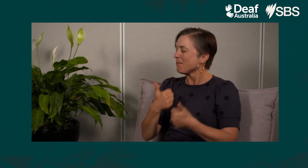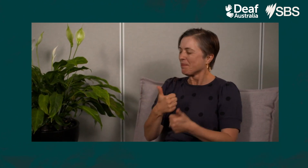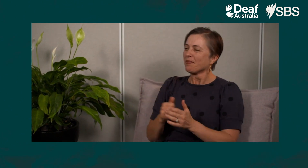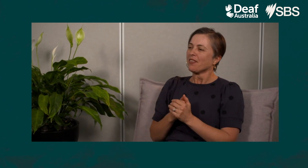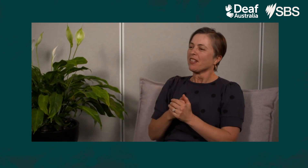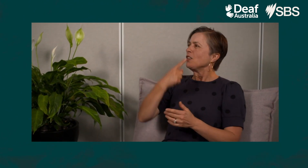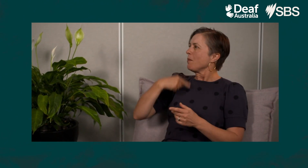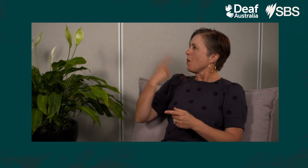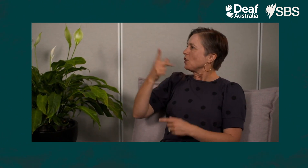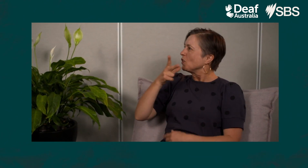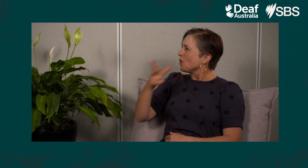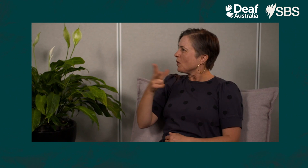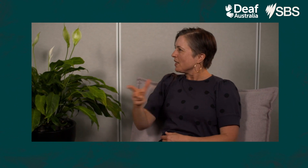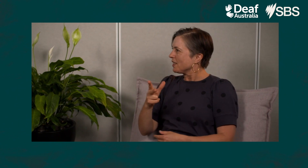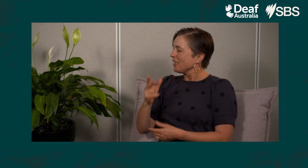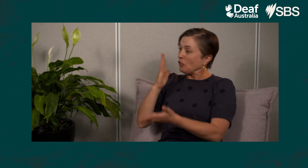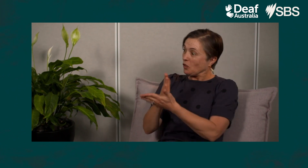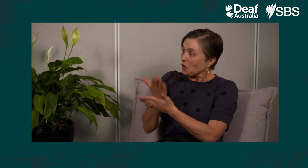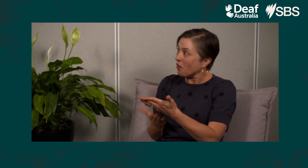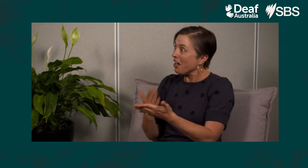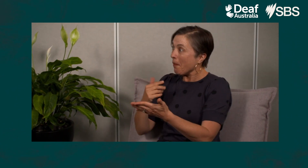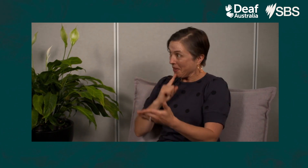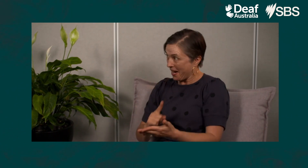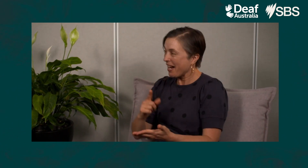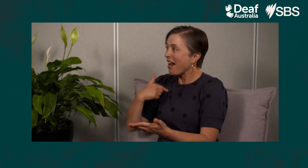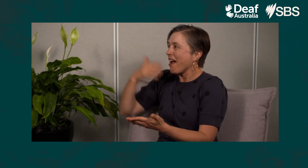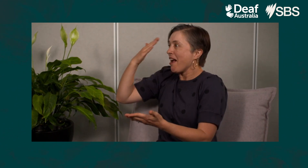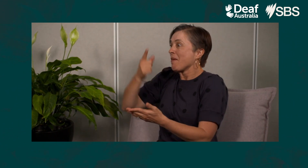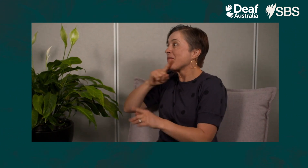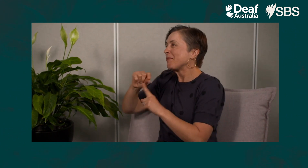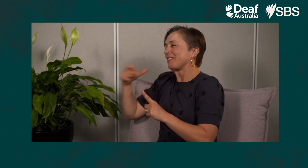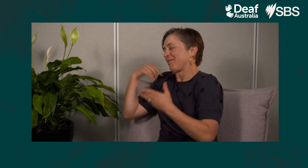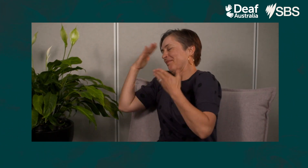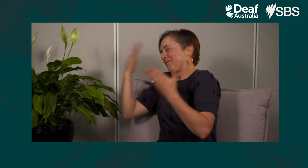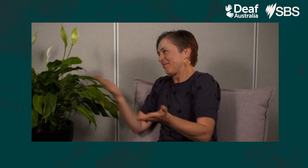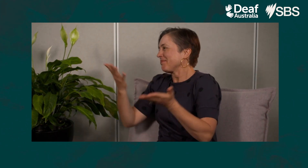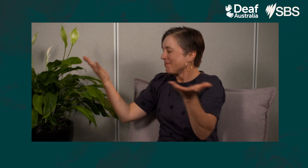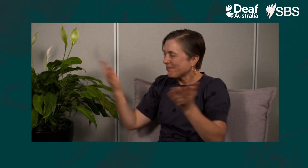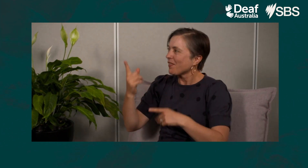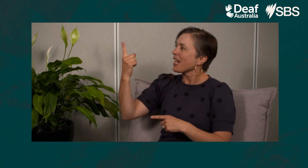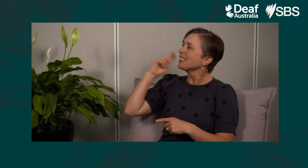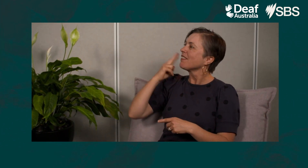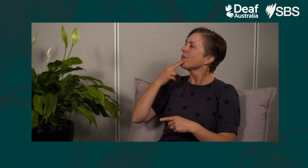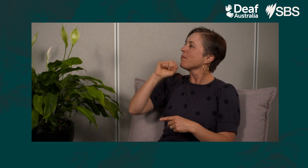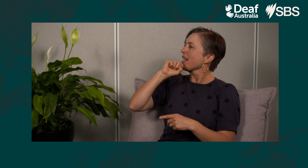and she does, which I will share with you now. This is a Deaf joke, and I am told it’s a true story but I’m not 100% sure that it is.